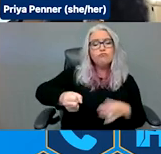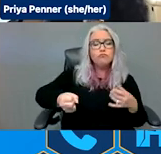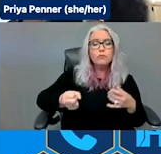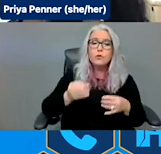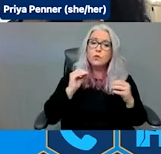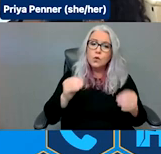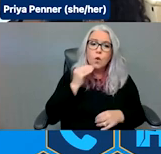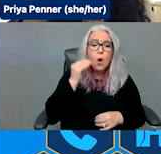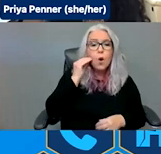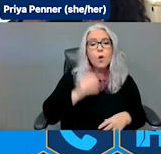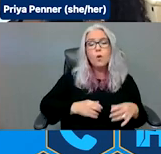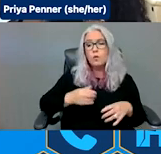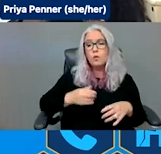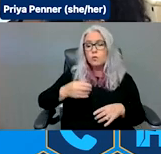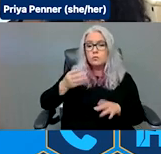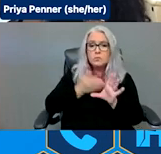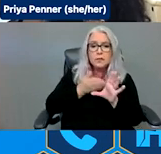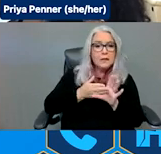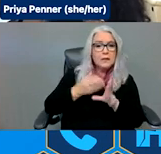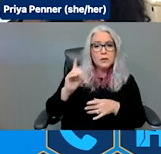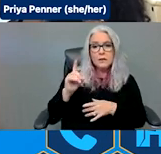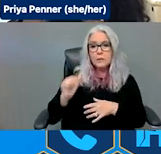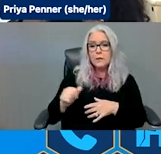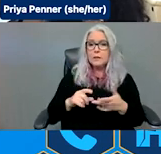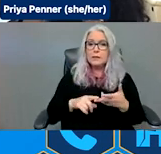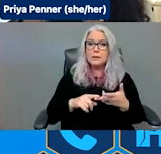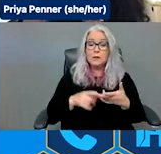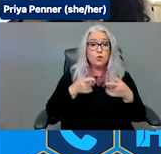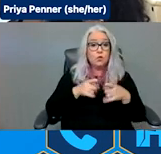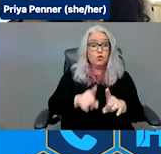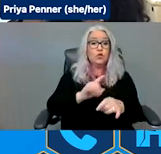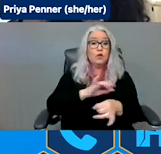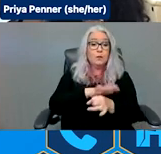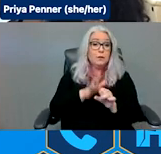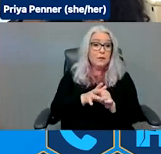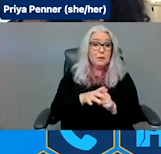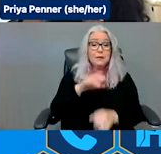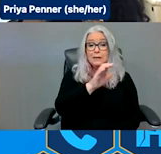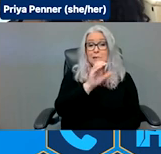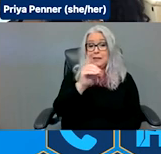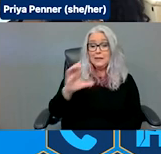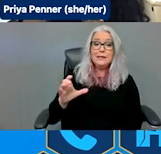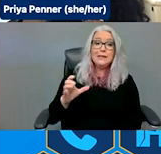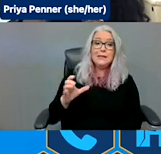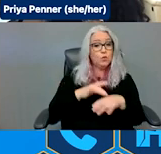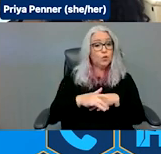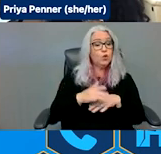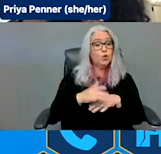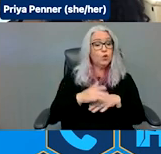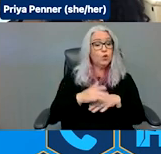disabilities. During the pandemic, the CDC early on came out saying nursing homes